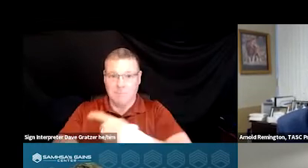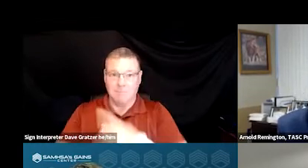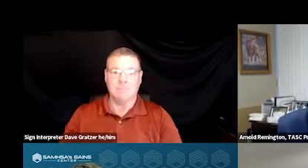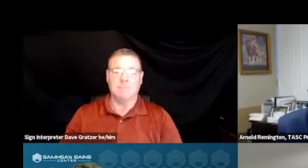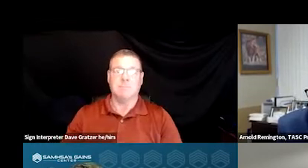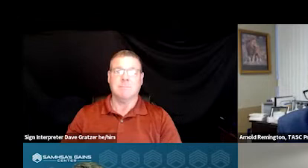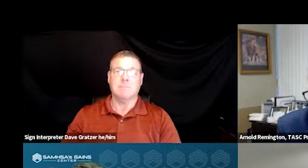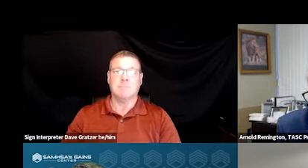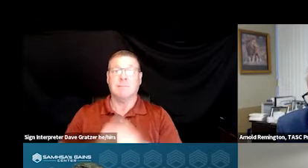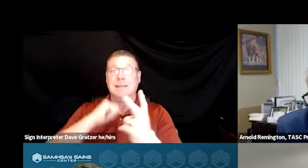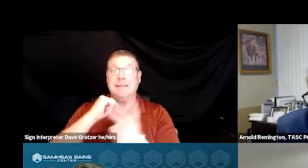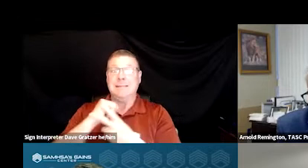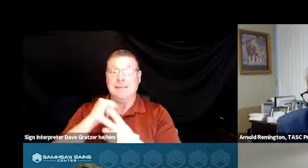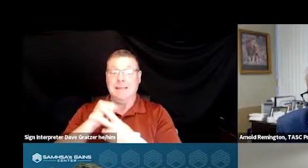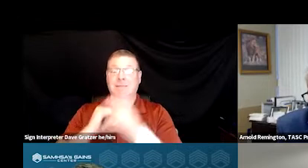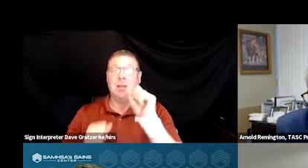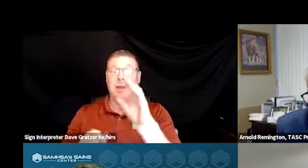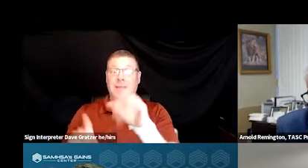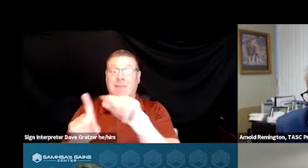So if we're able to divert that 88%,